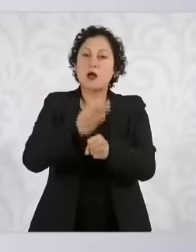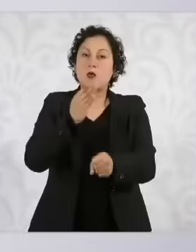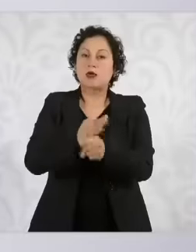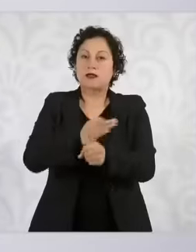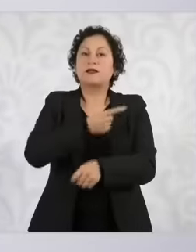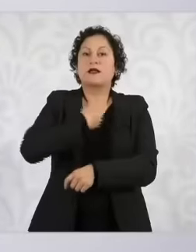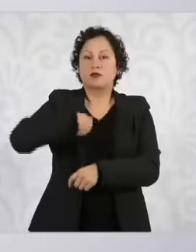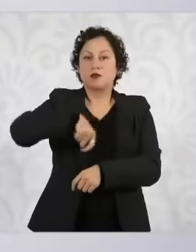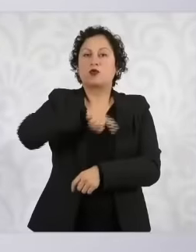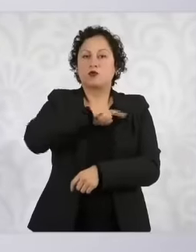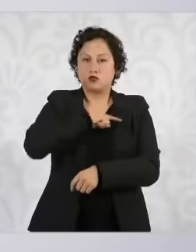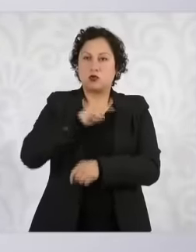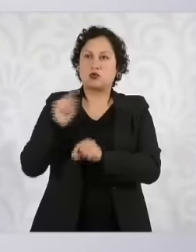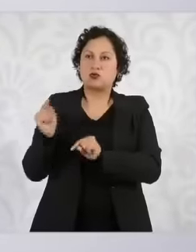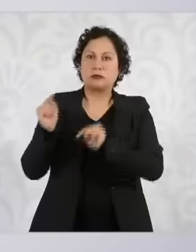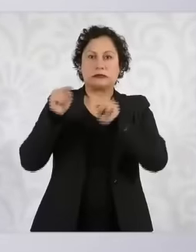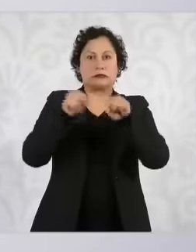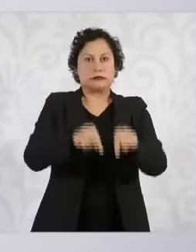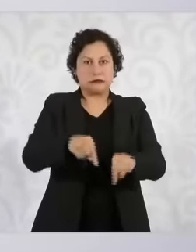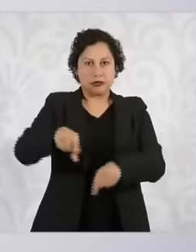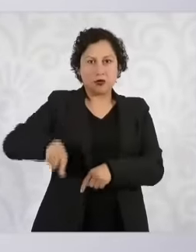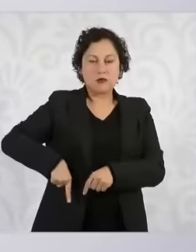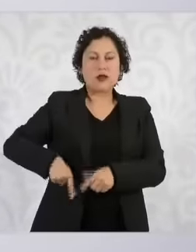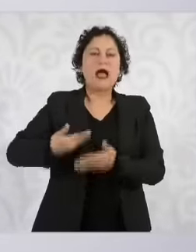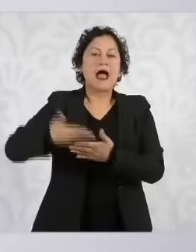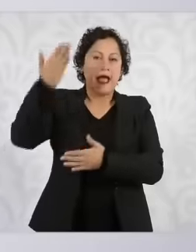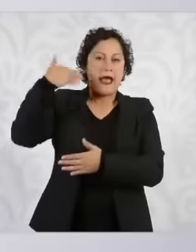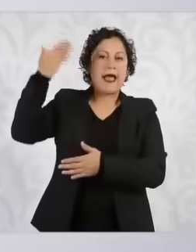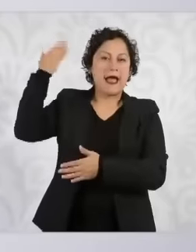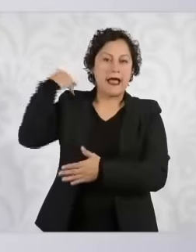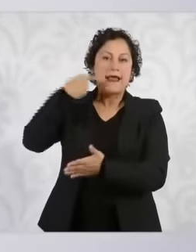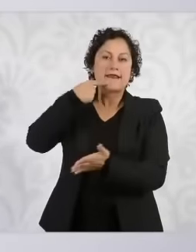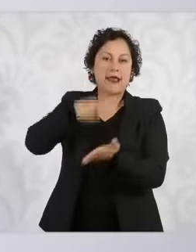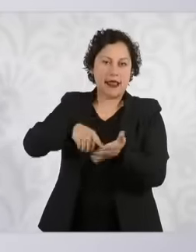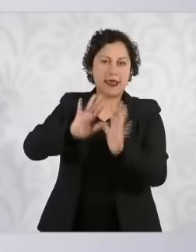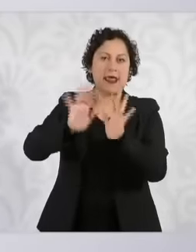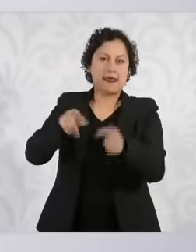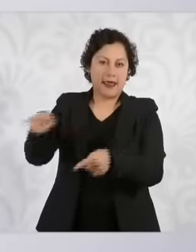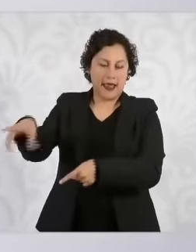it was already coming before with and In León, a very important program of attention to the causes was introduced